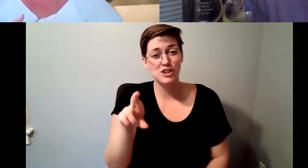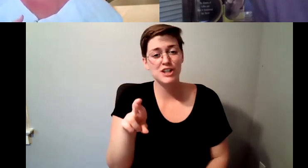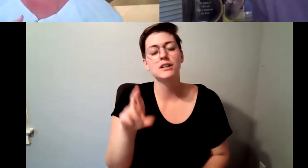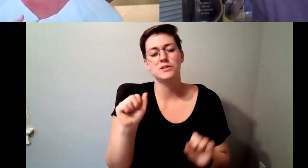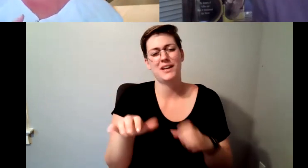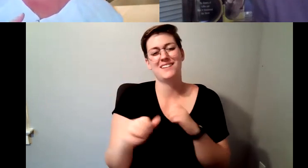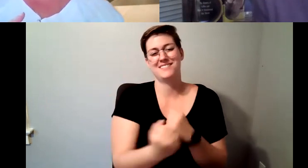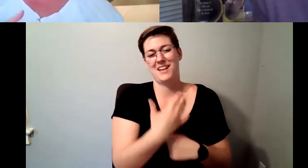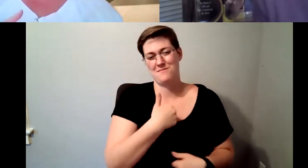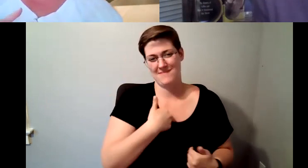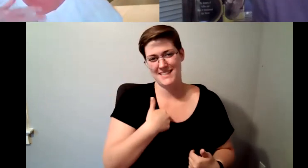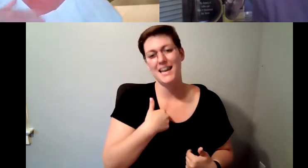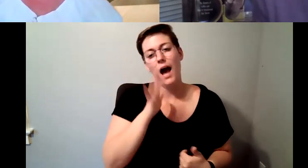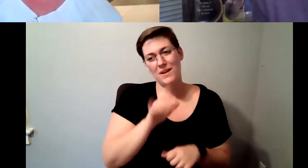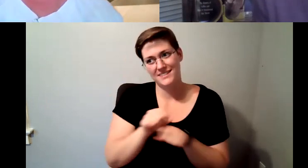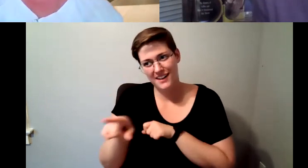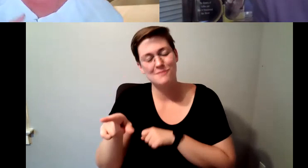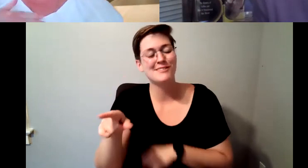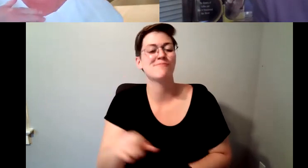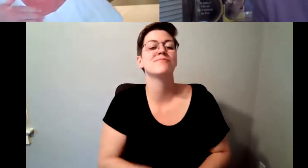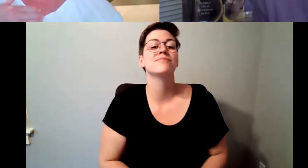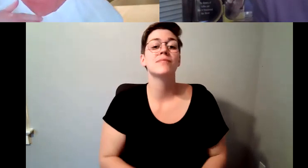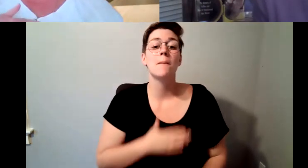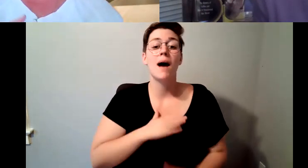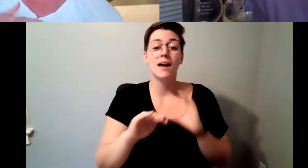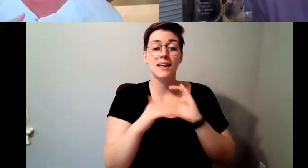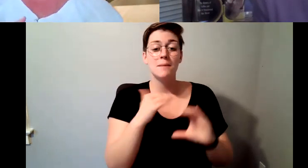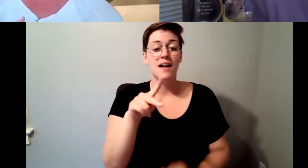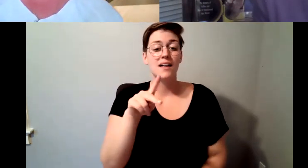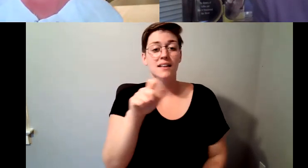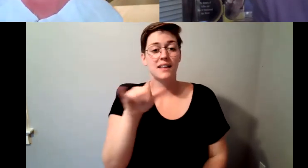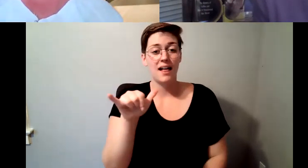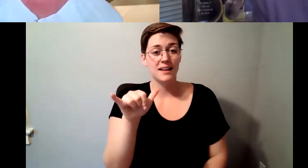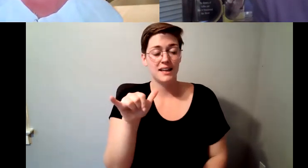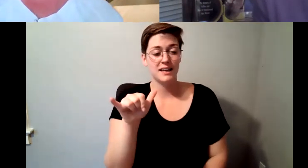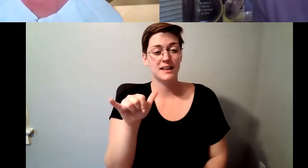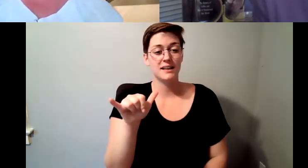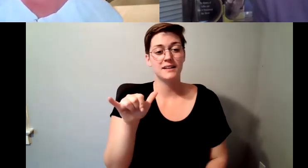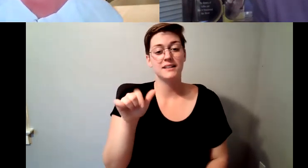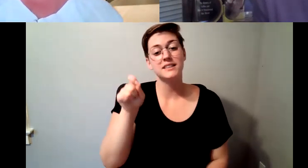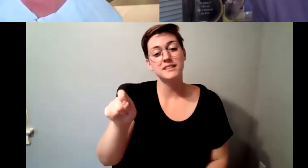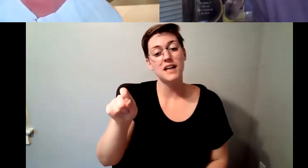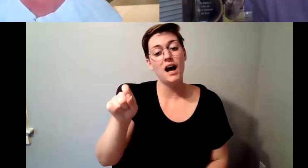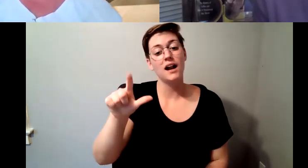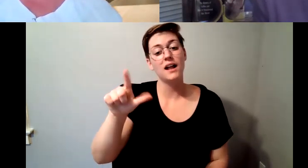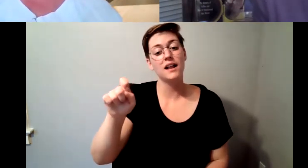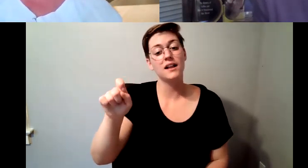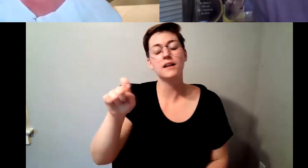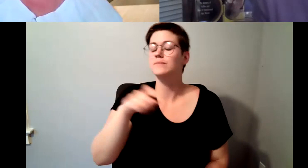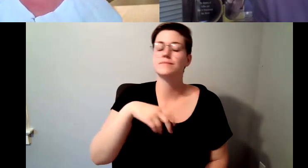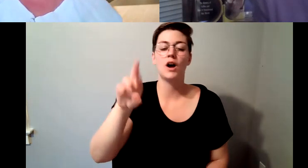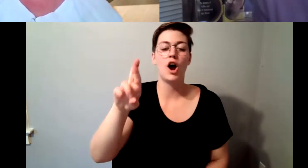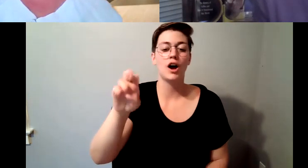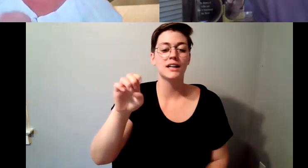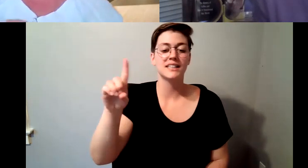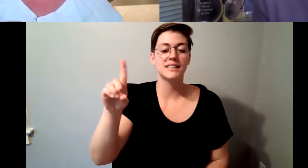sure that they end up in his hands my email is kelly.redder at